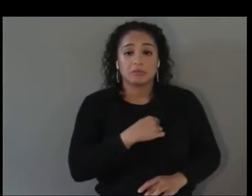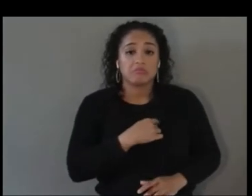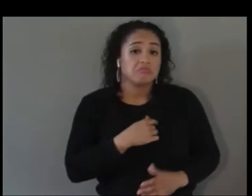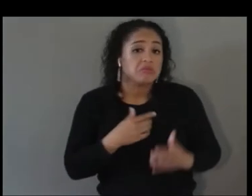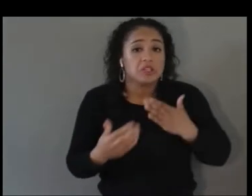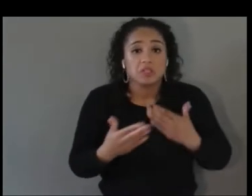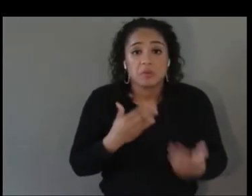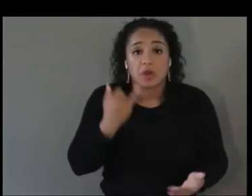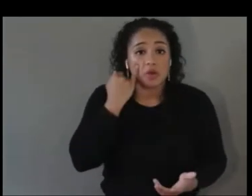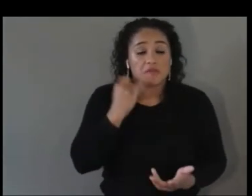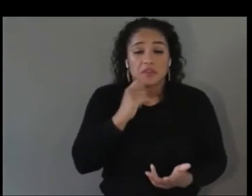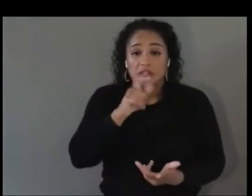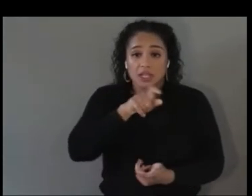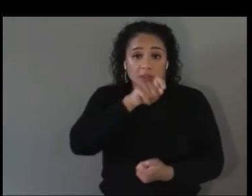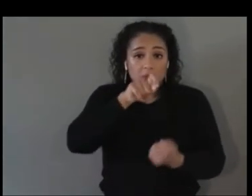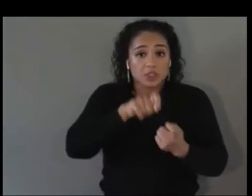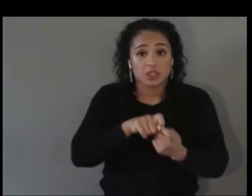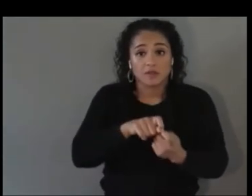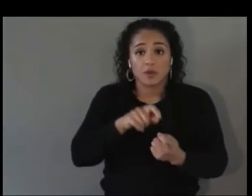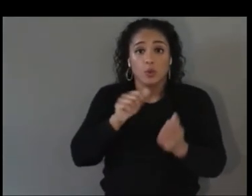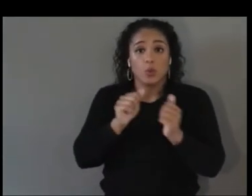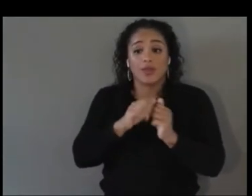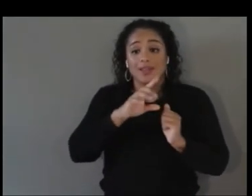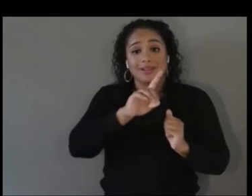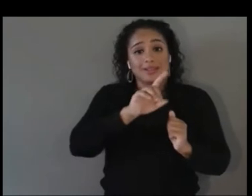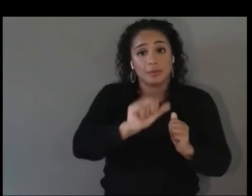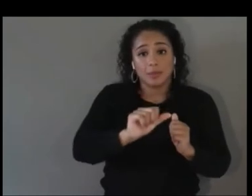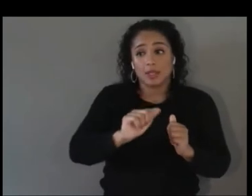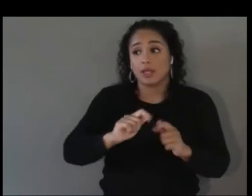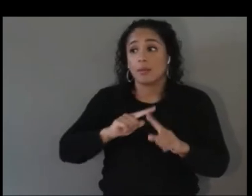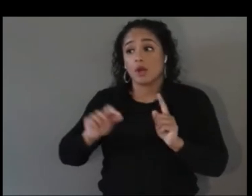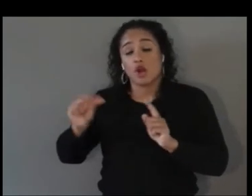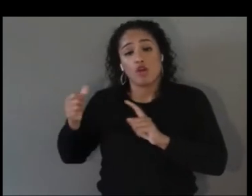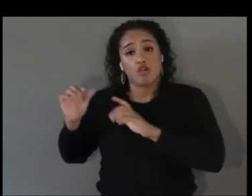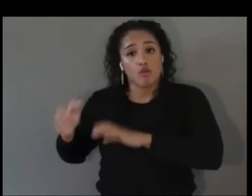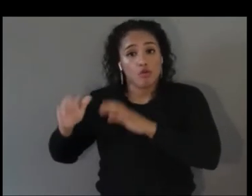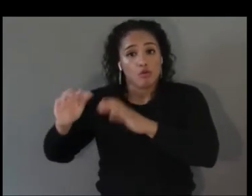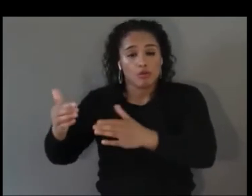populations I would be happy to steer you in the right directions to make the whole sector more